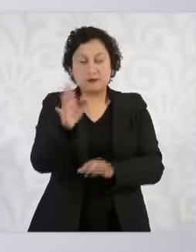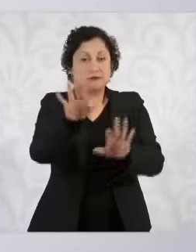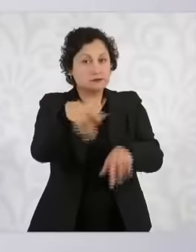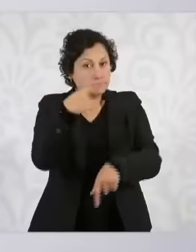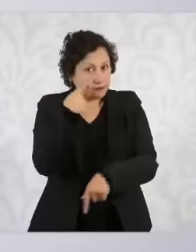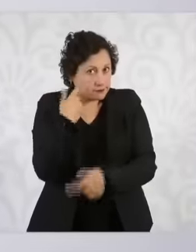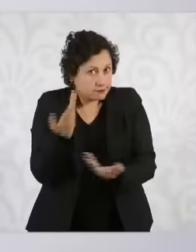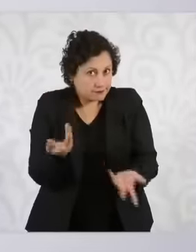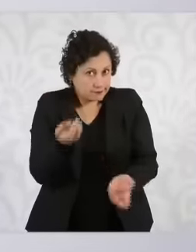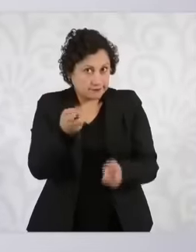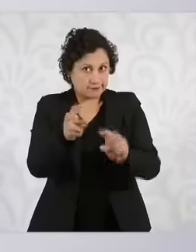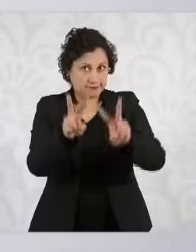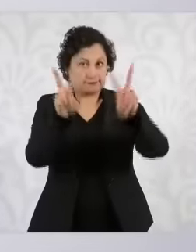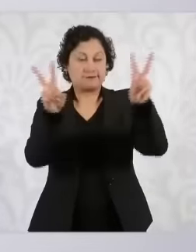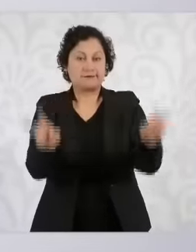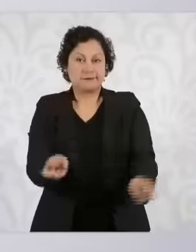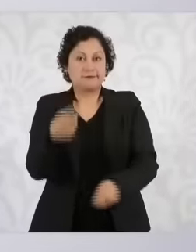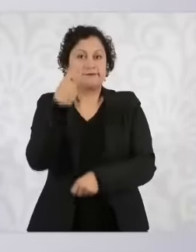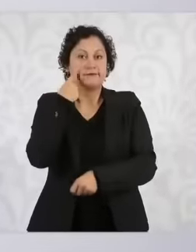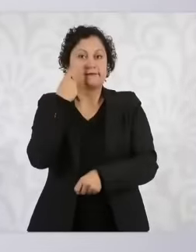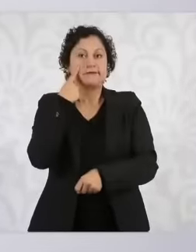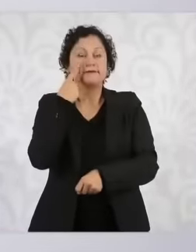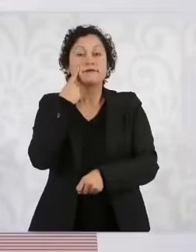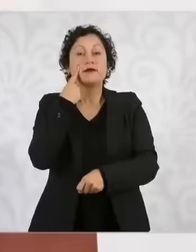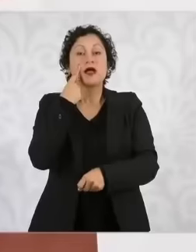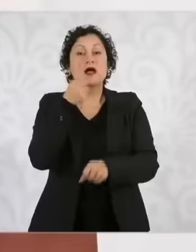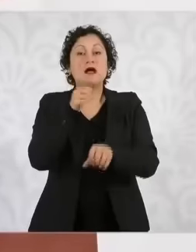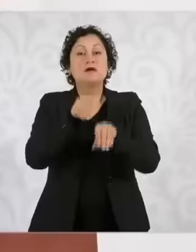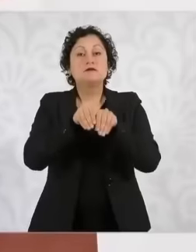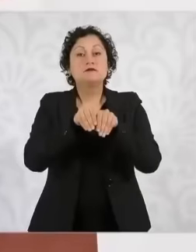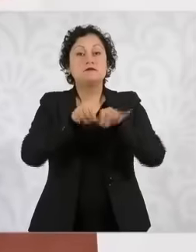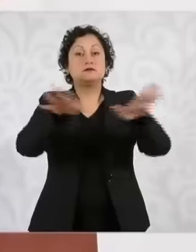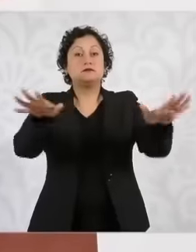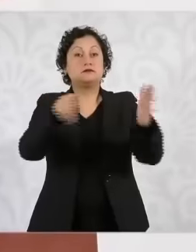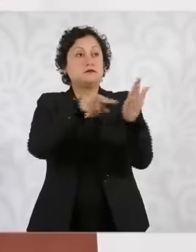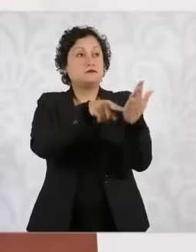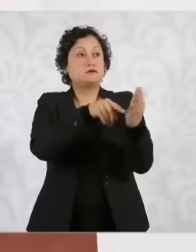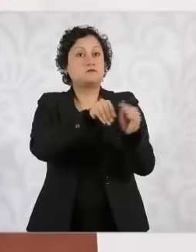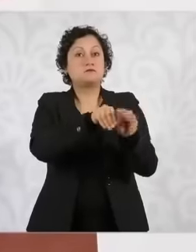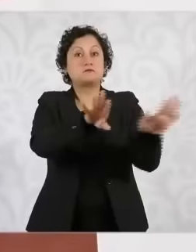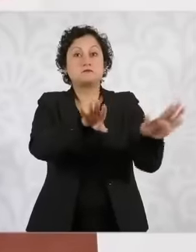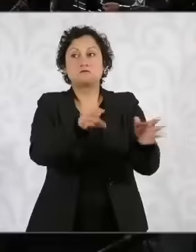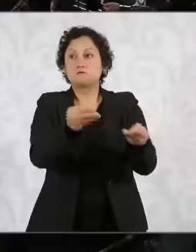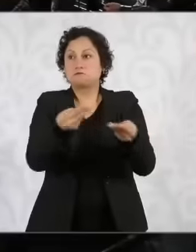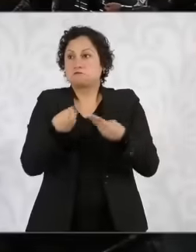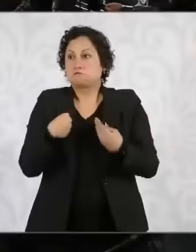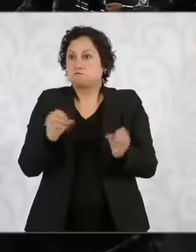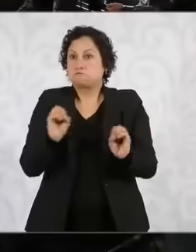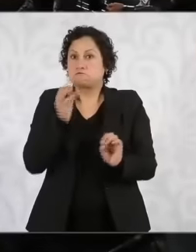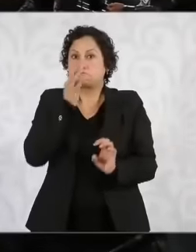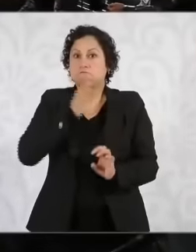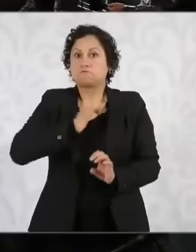the publication comes out in a media and we haven't even been notified yet okay This good and the third